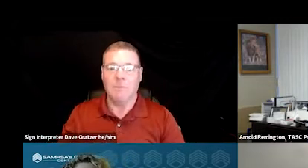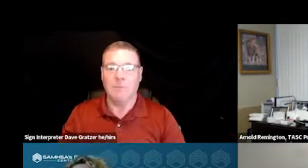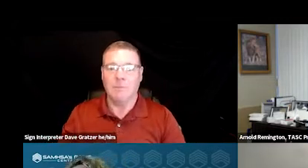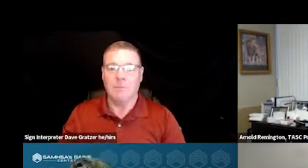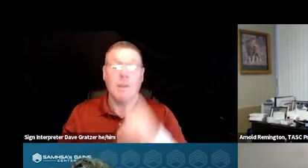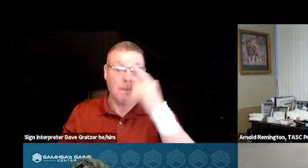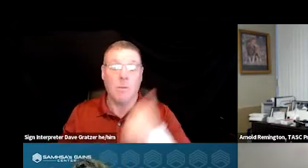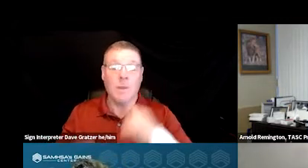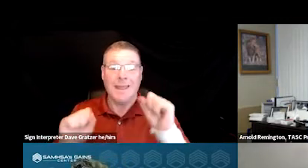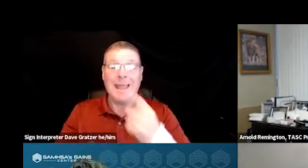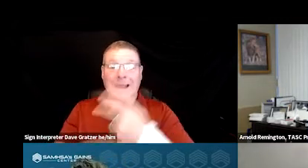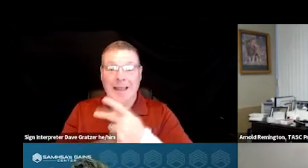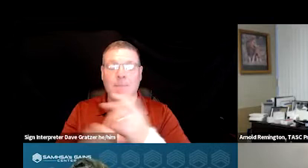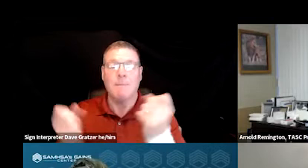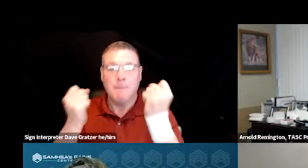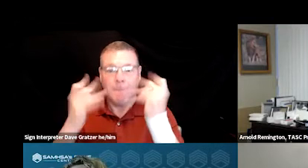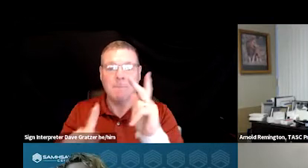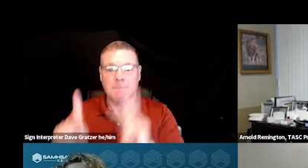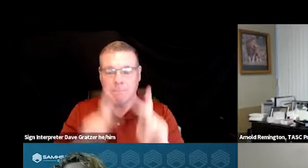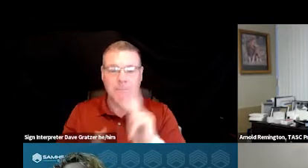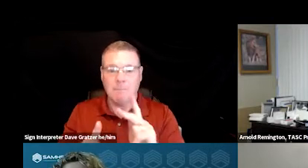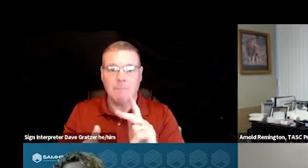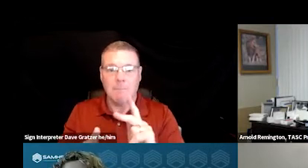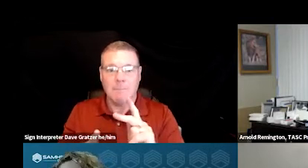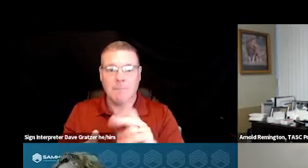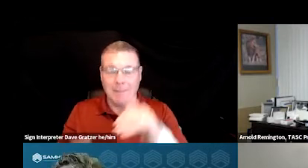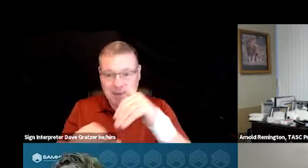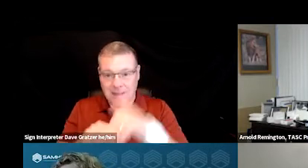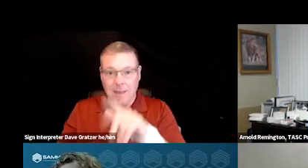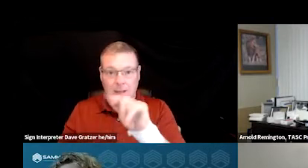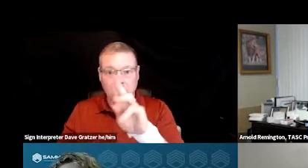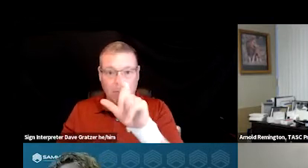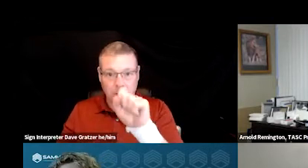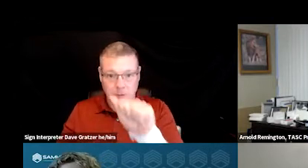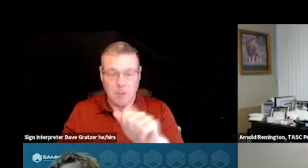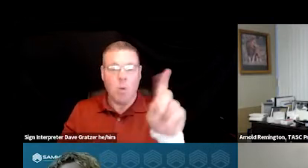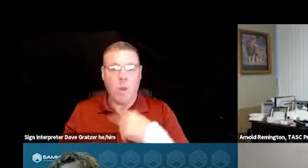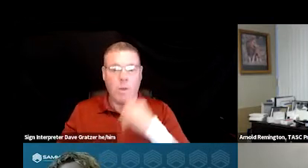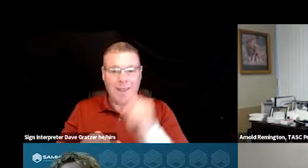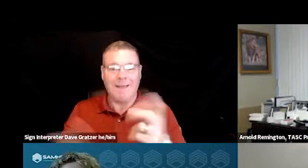able to keep so many more people in Tulsa where we could engage their families.